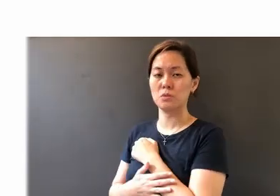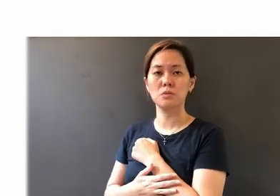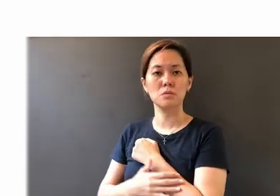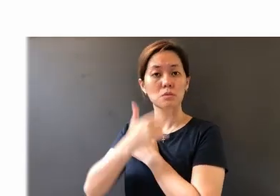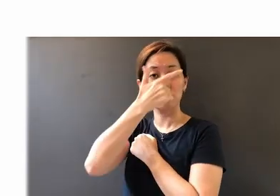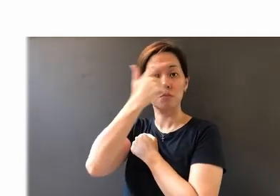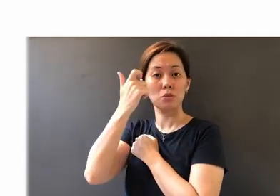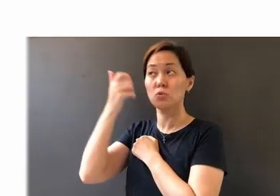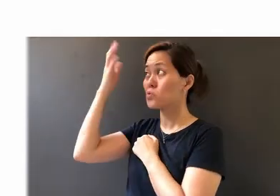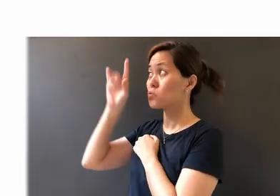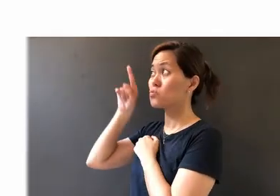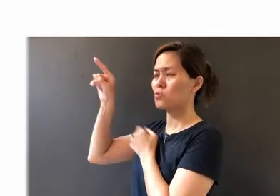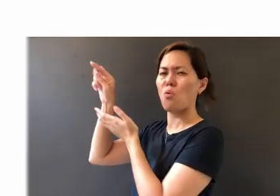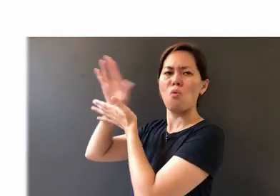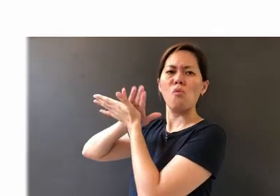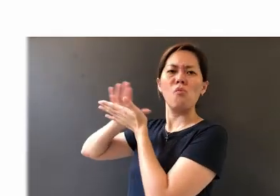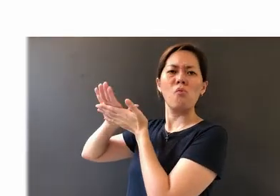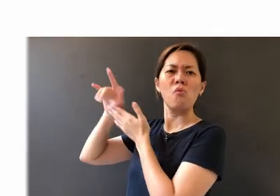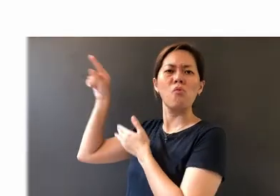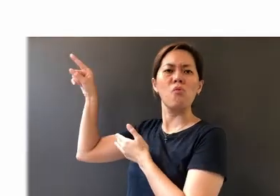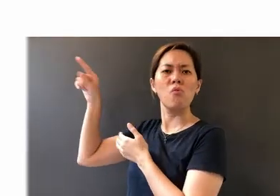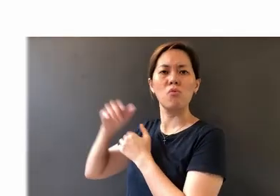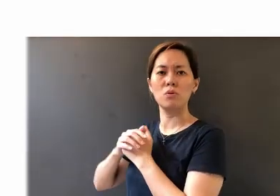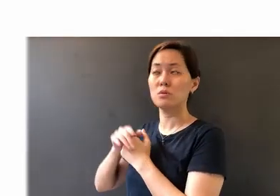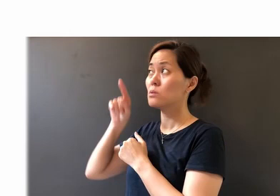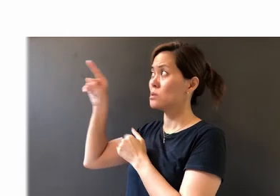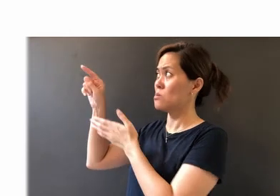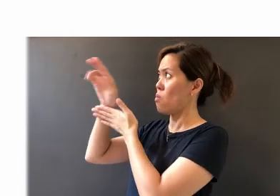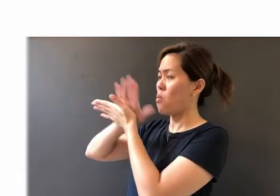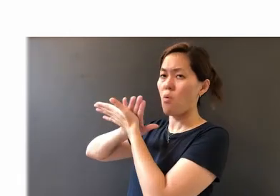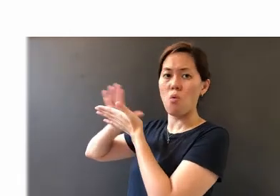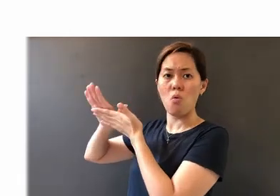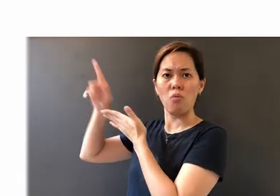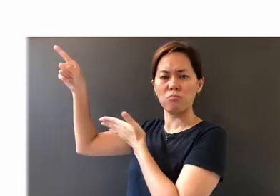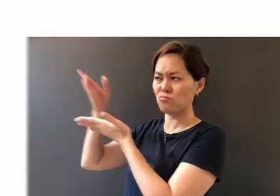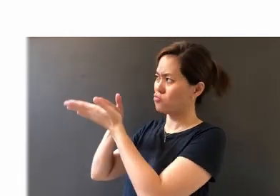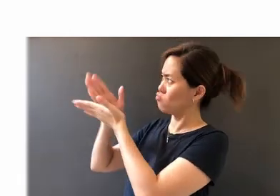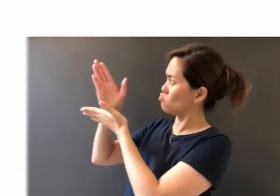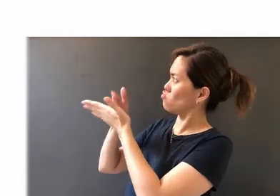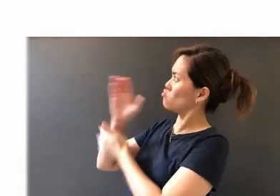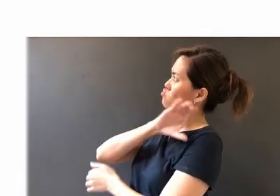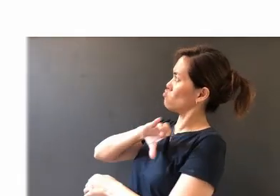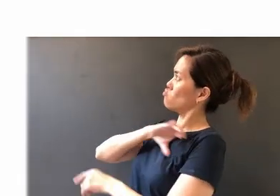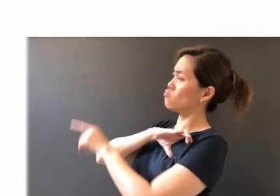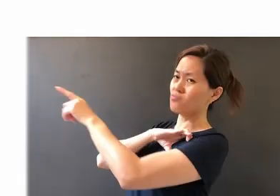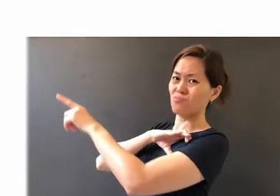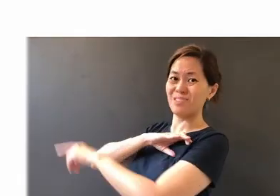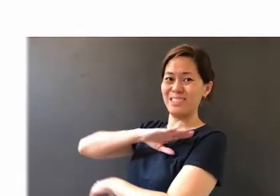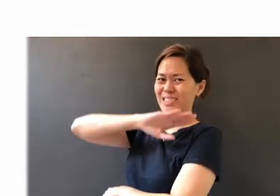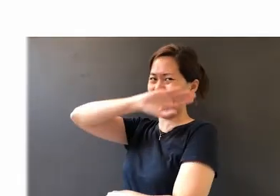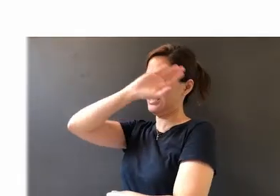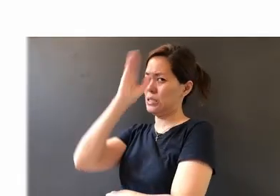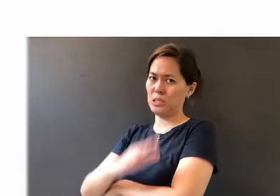because God is holy, and in His holy righteous character, will never tempt us